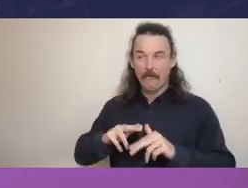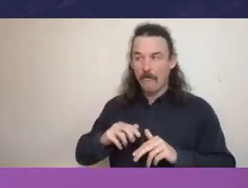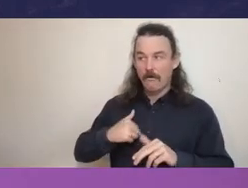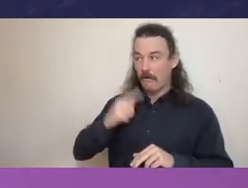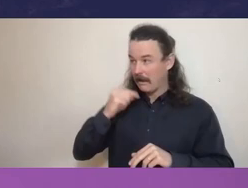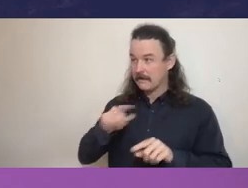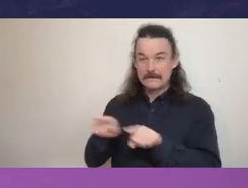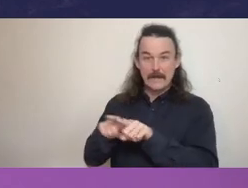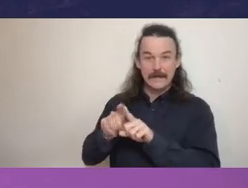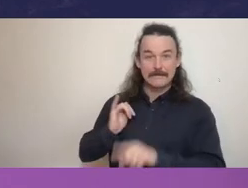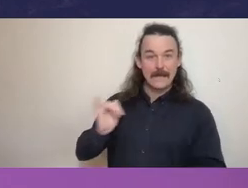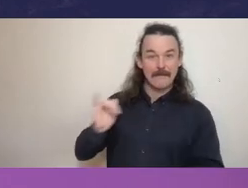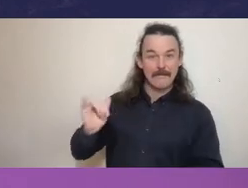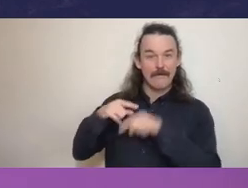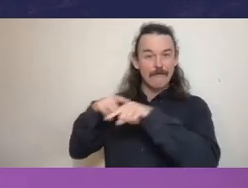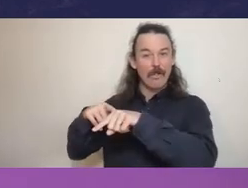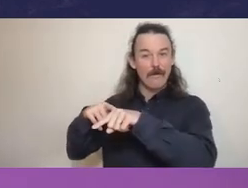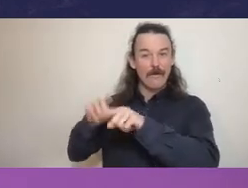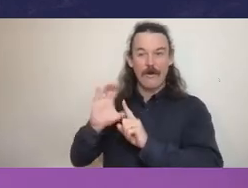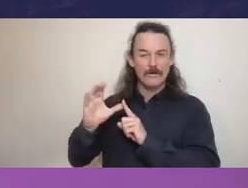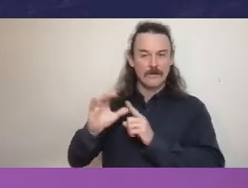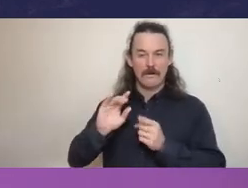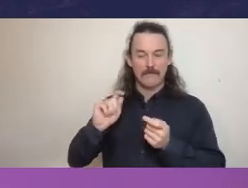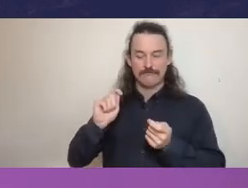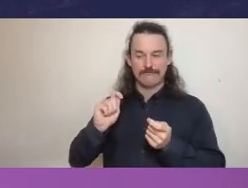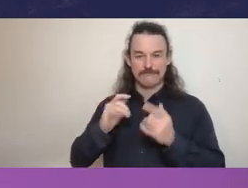So, you know, there's no doubt in my mind that that the